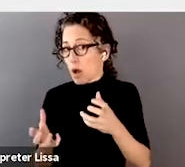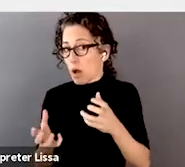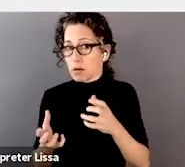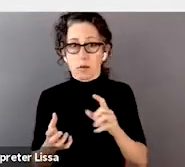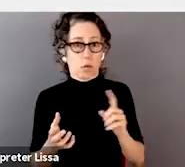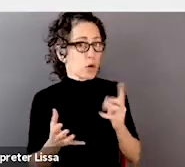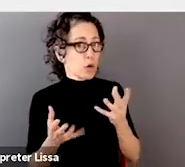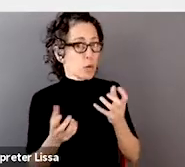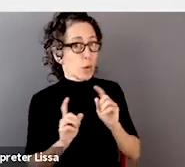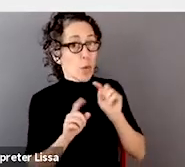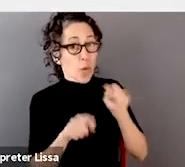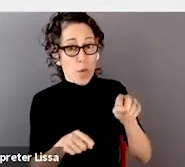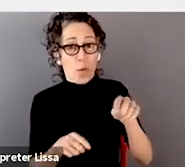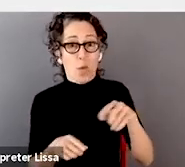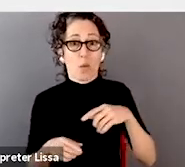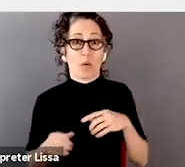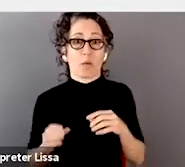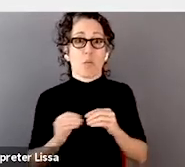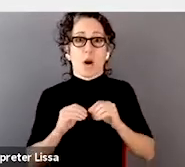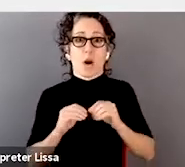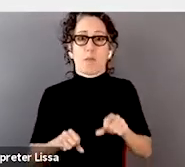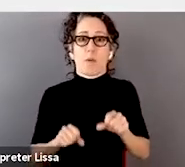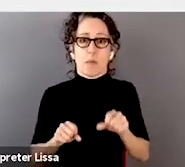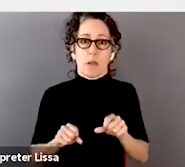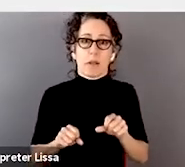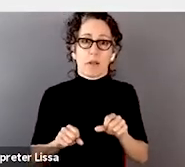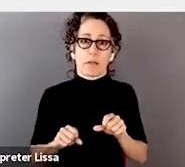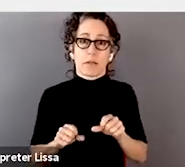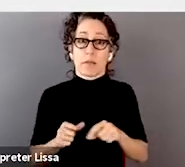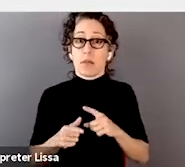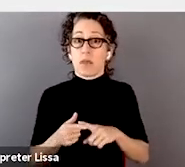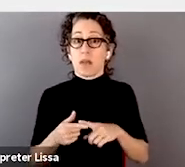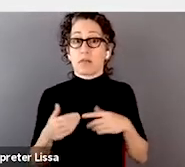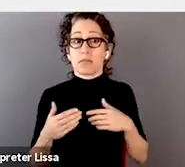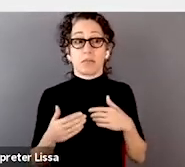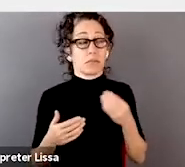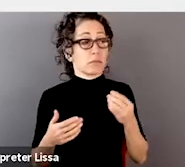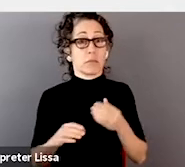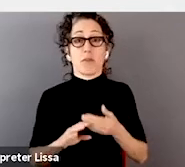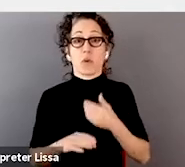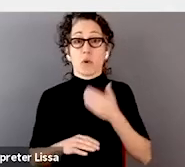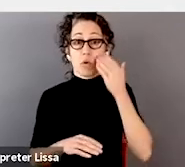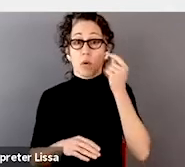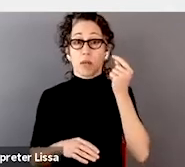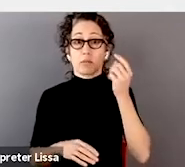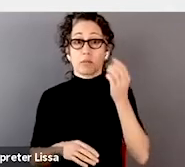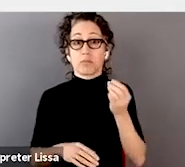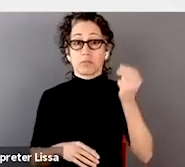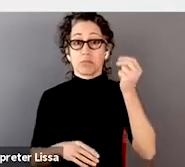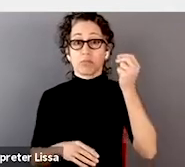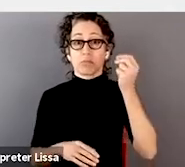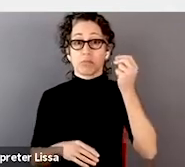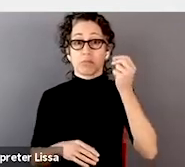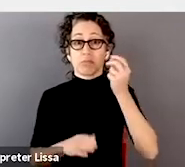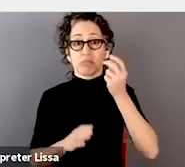you'll have a little more capability, and next thing you know you'll be doing exactly what you want to do, but if you don't take the tiny step,